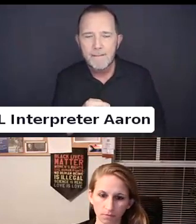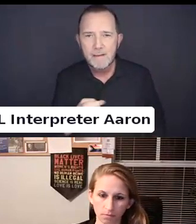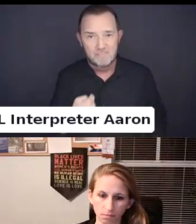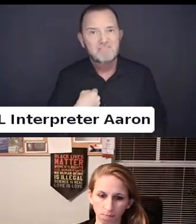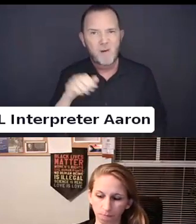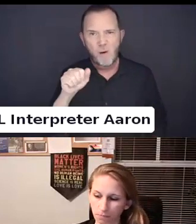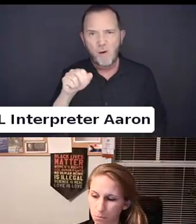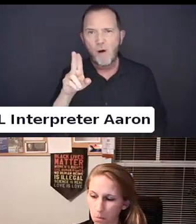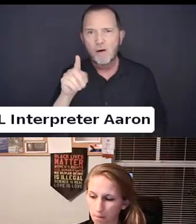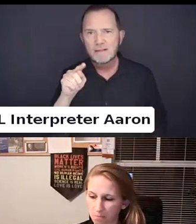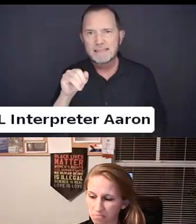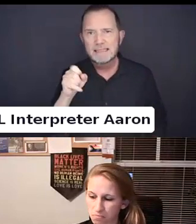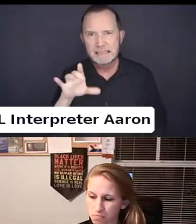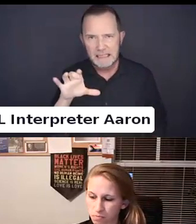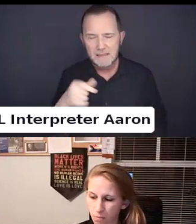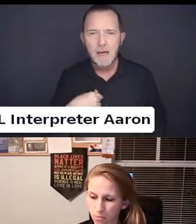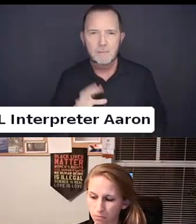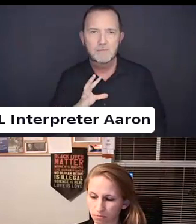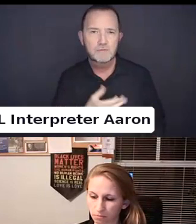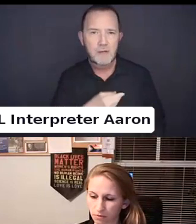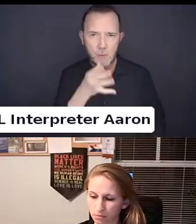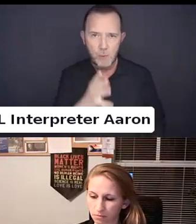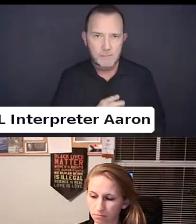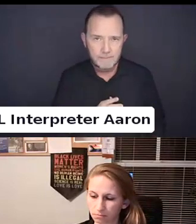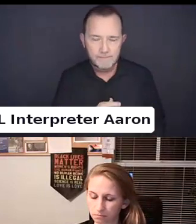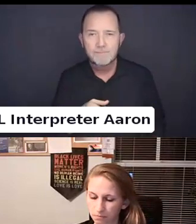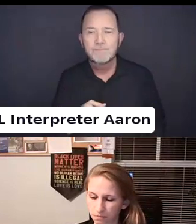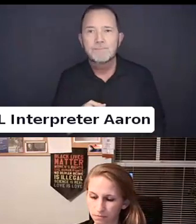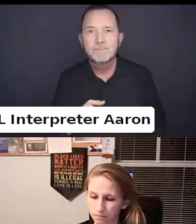I am a trans woman. Previously I did almost exclusively.